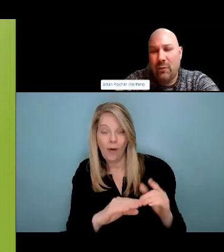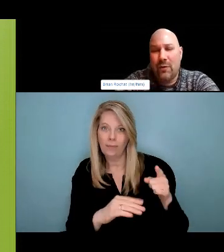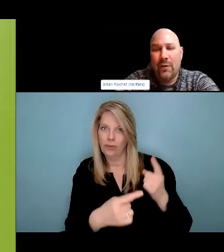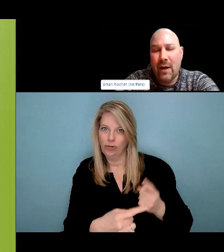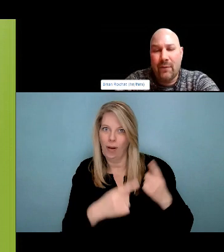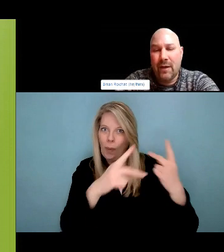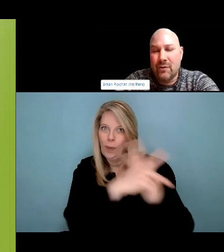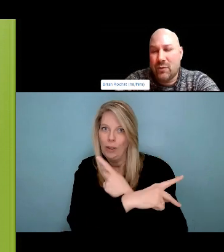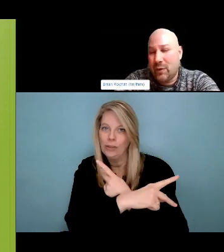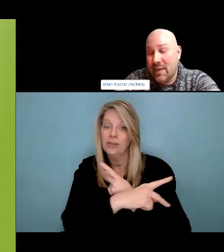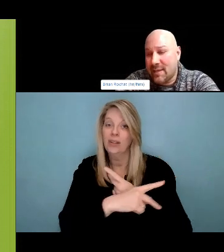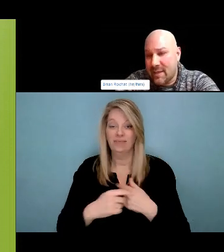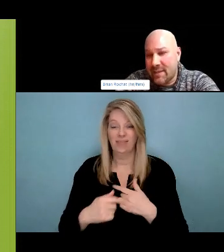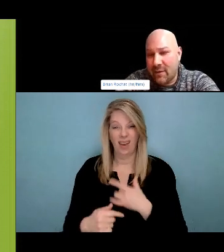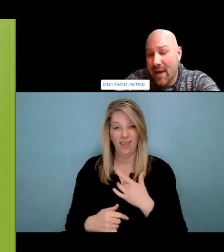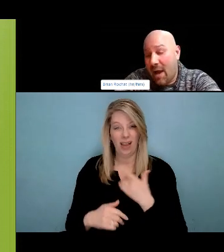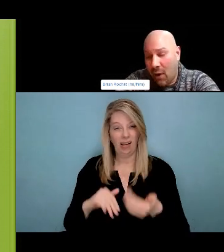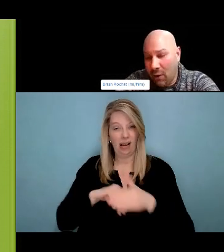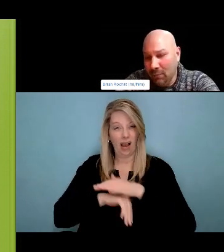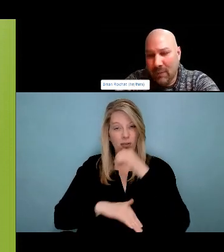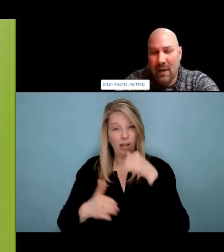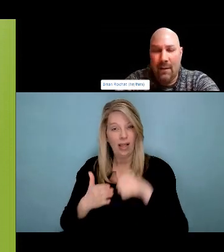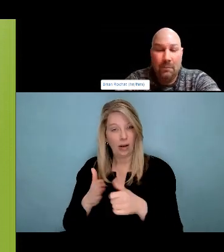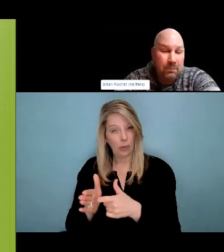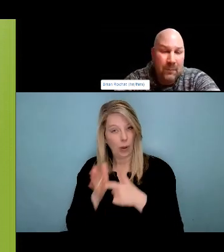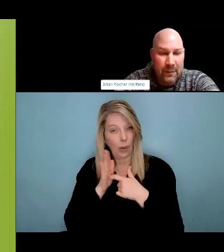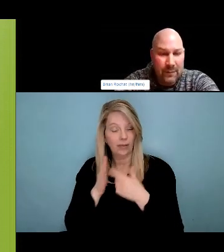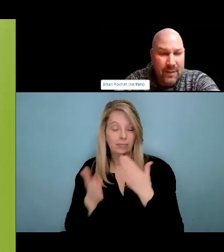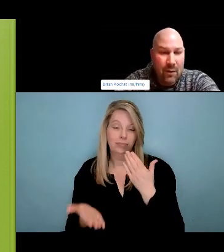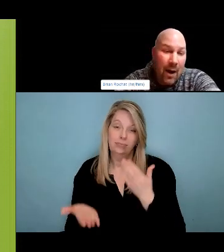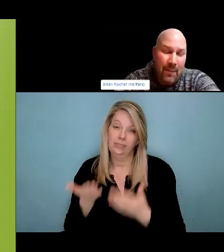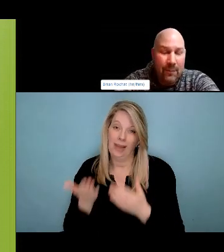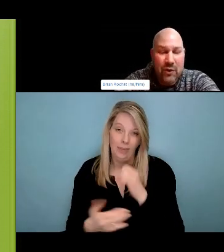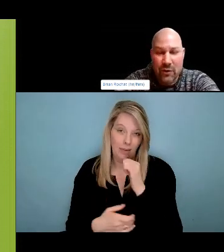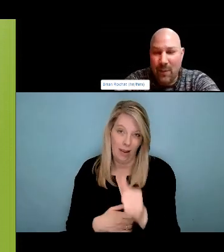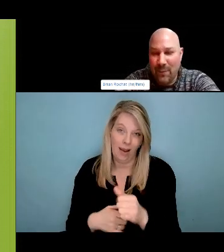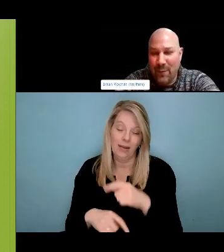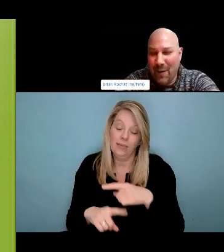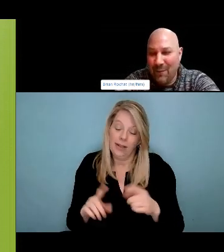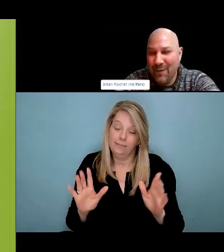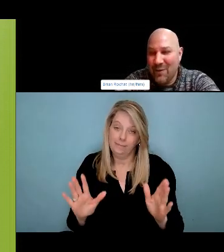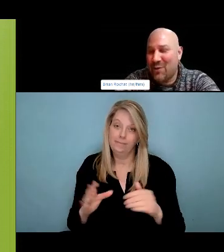So a few other examples. These are all great examples but I want to give a few other examples.